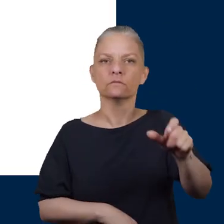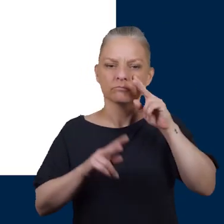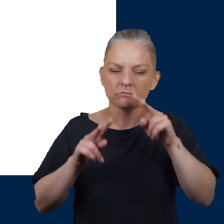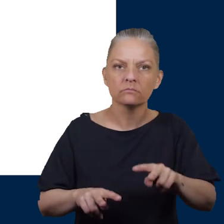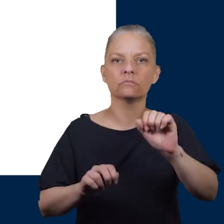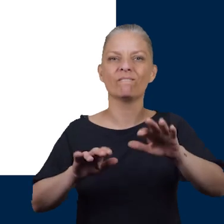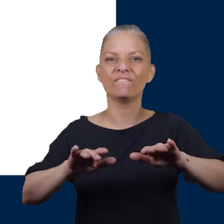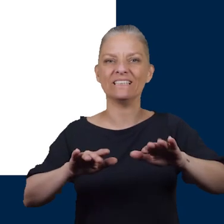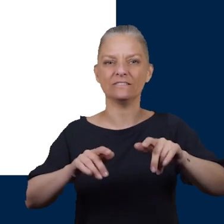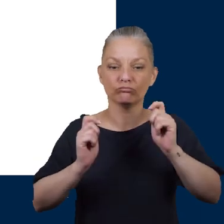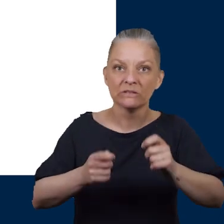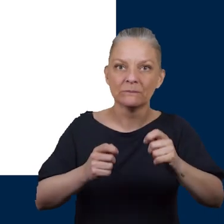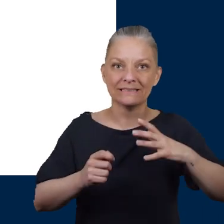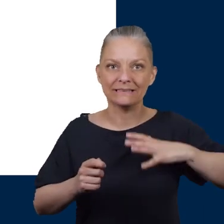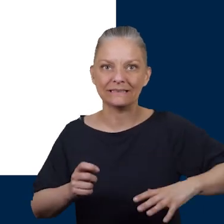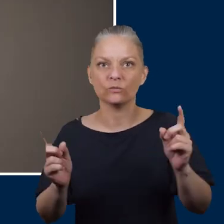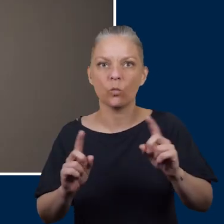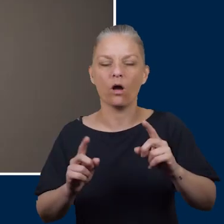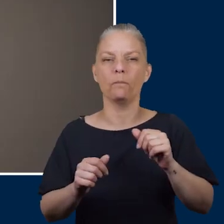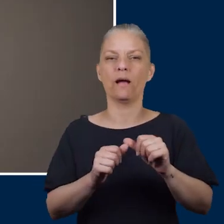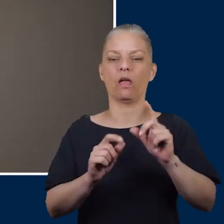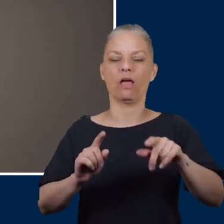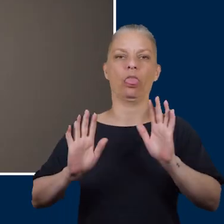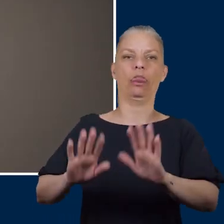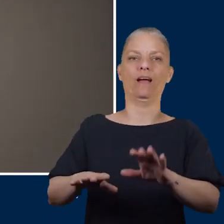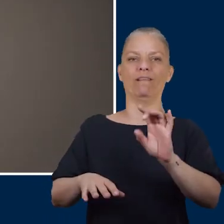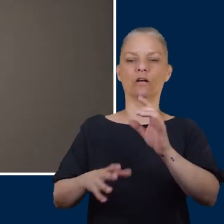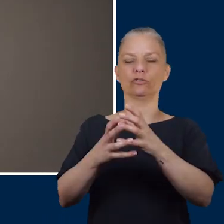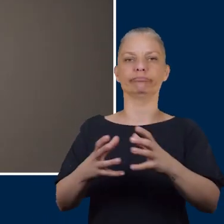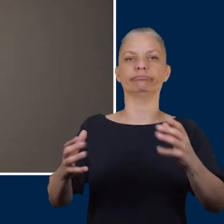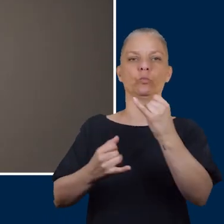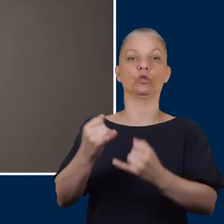look at your feet to see if treatment is required rather than leaving an infection untreated. With